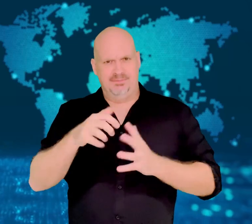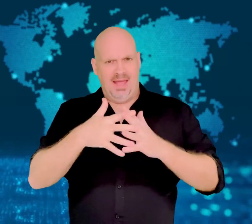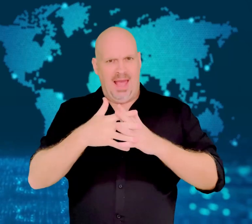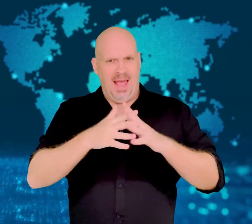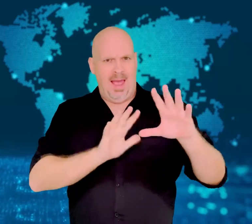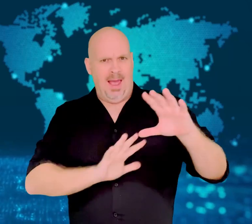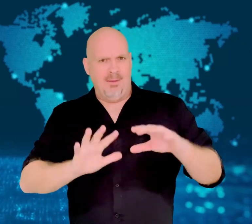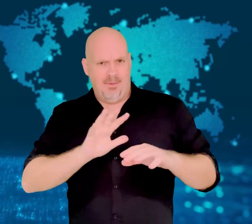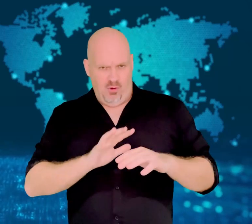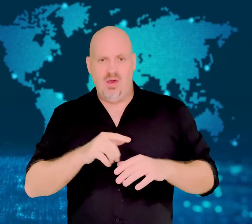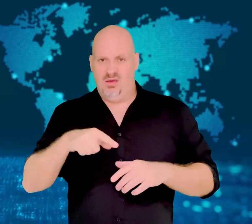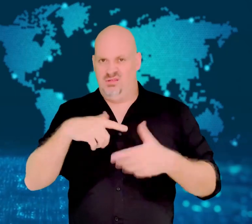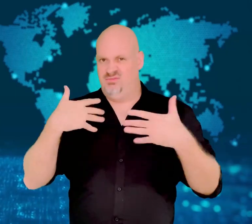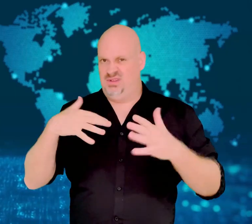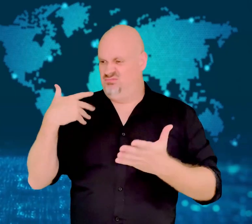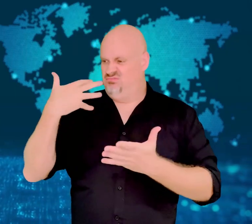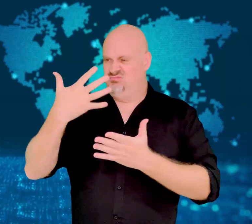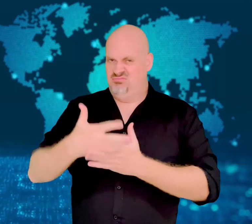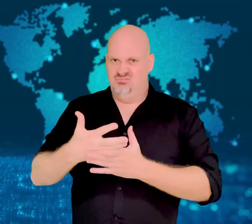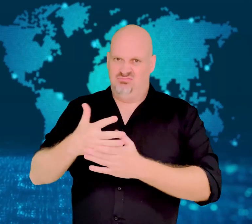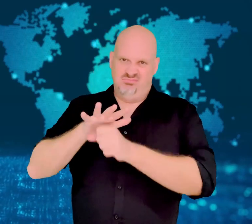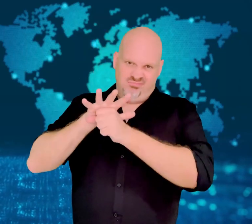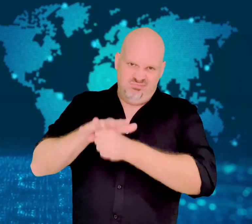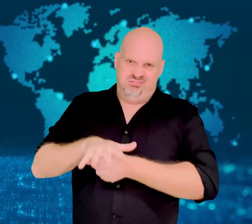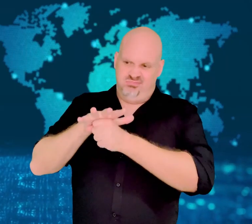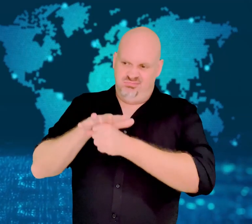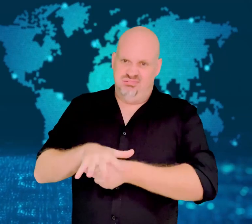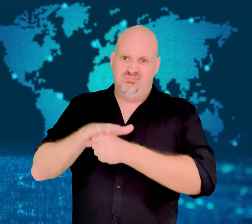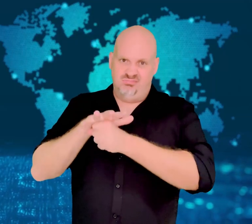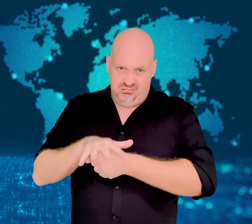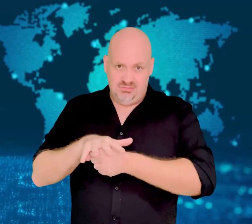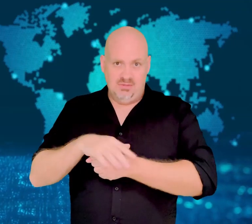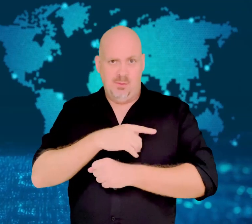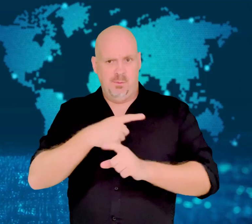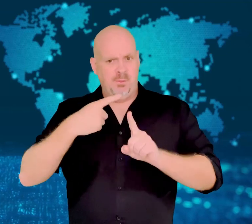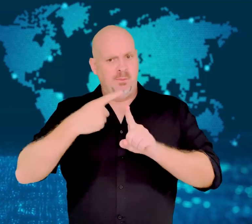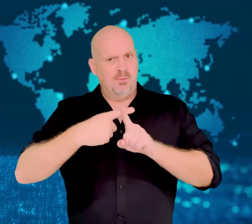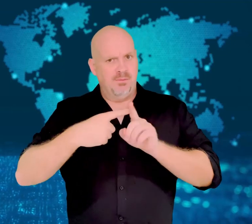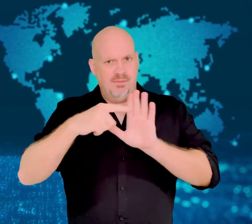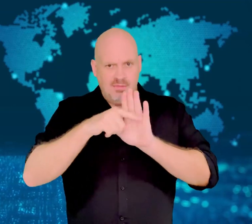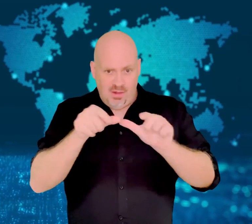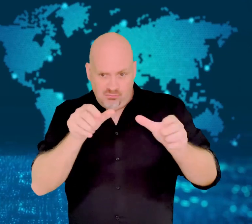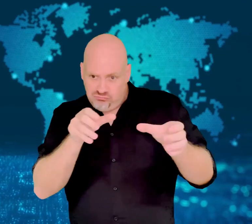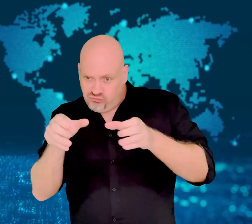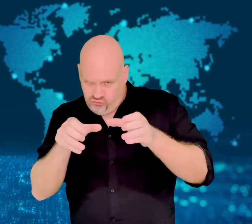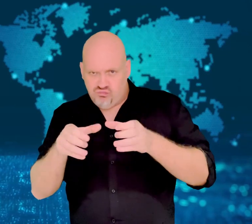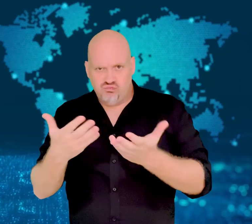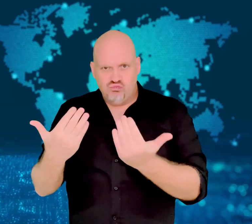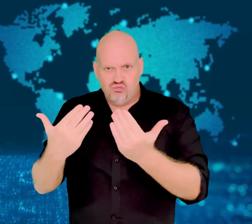discriminated against in the past, they benefit from the policies.